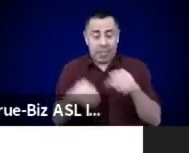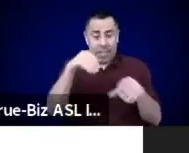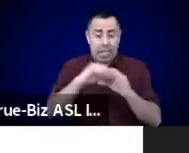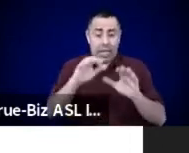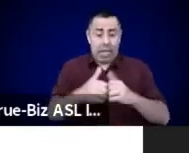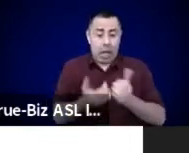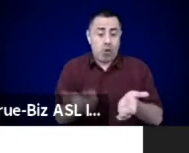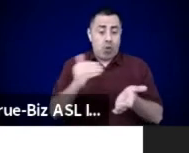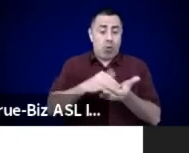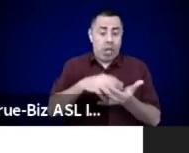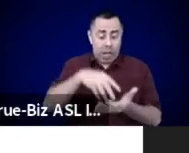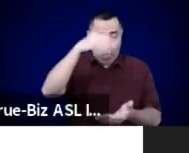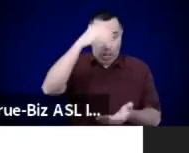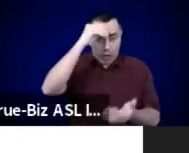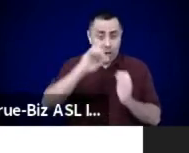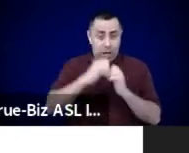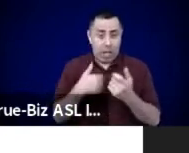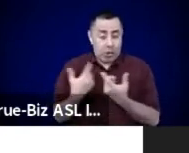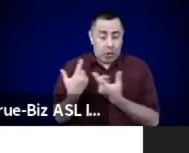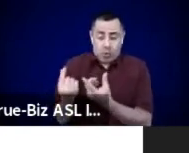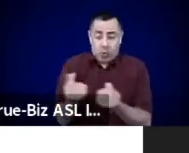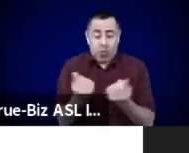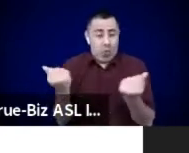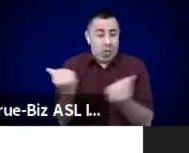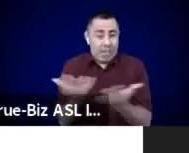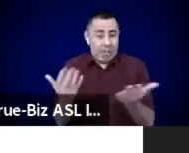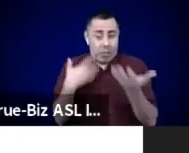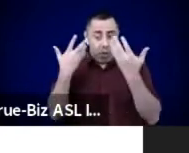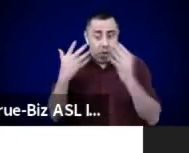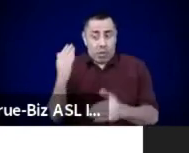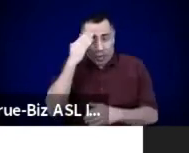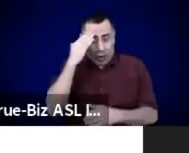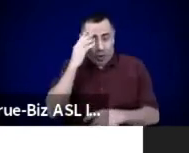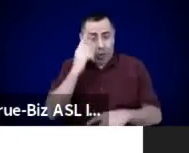Let's go. (chanting)